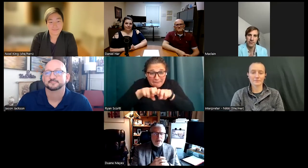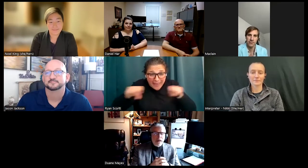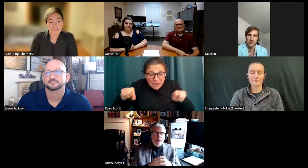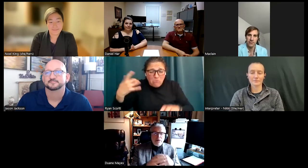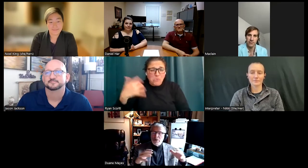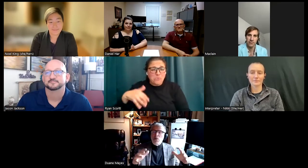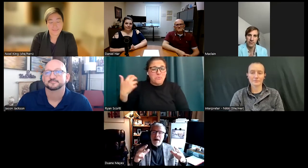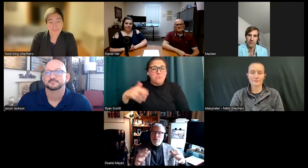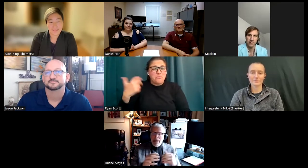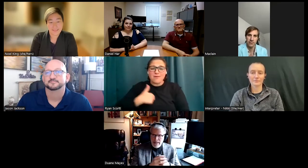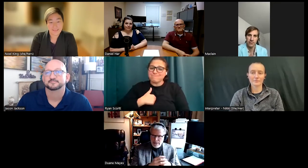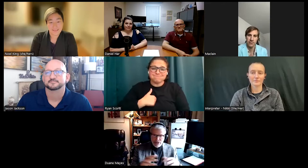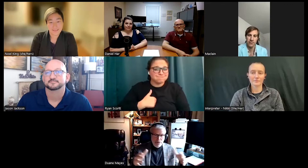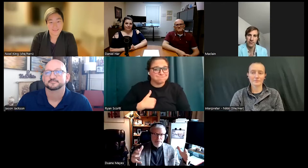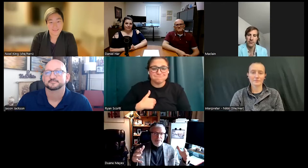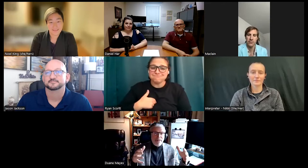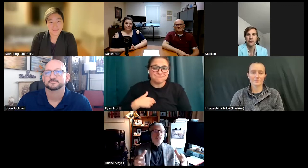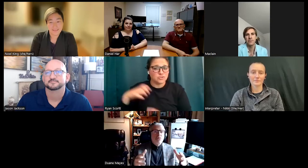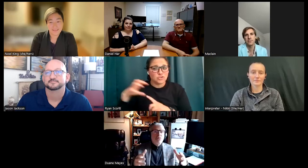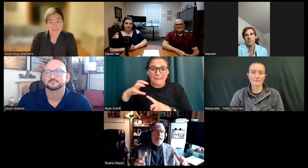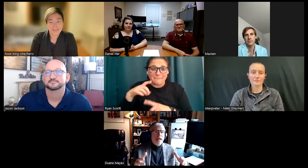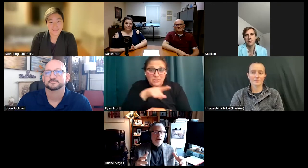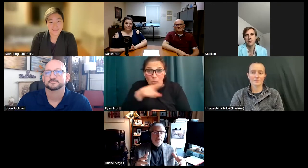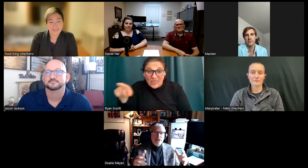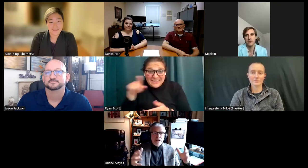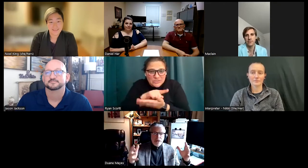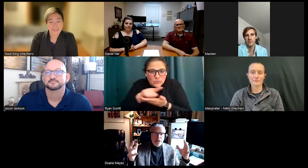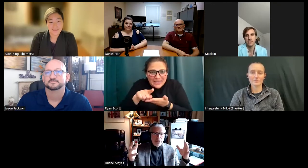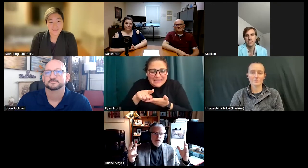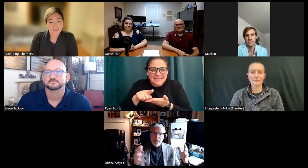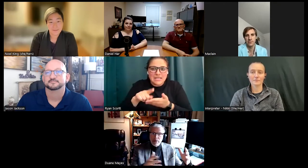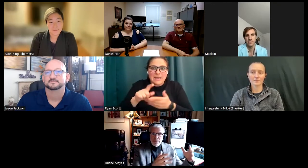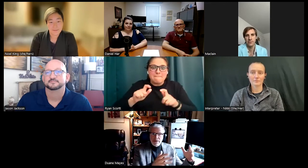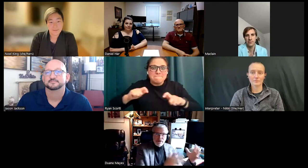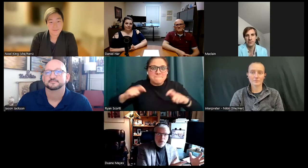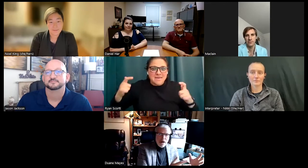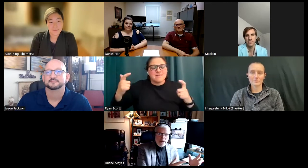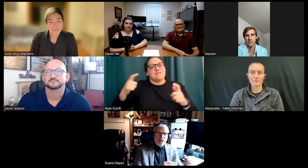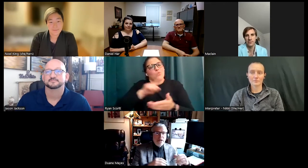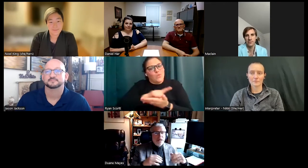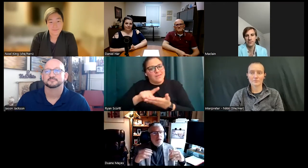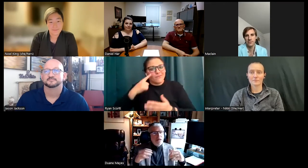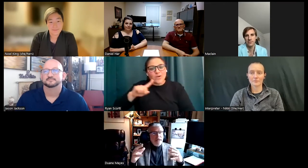I was really wowed by it. So, this week is a huge week with Deaf Awareness and in